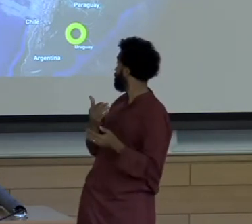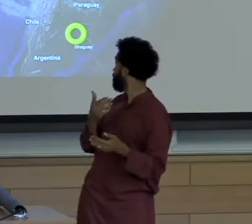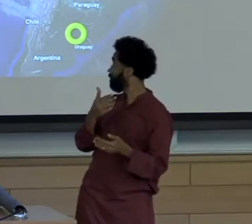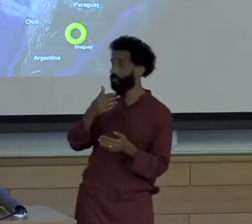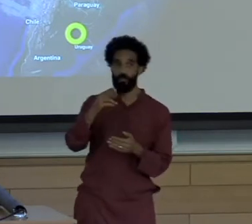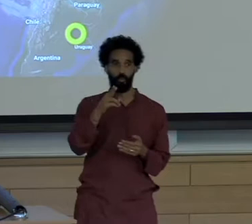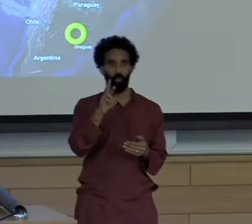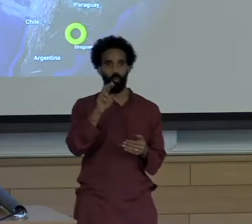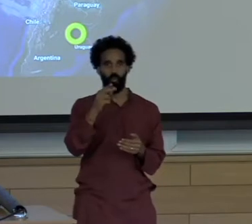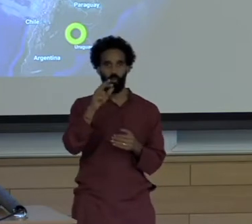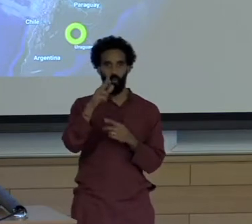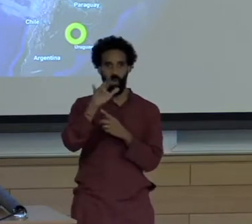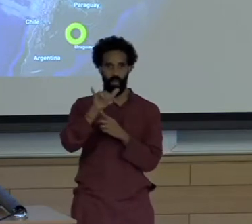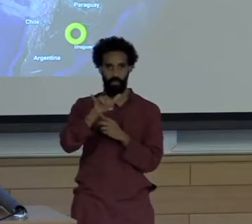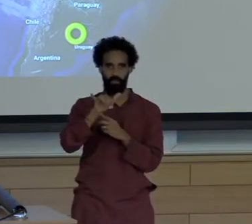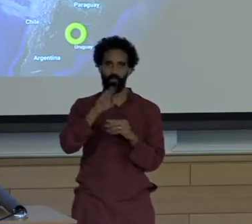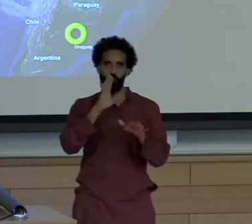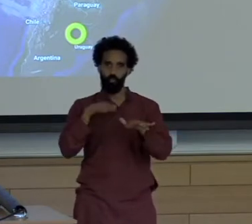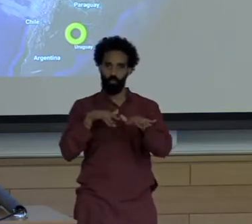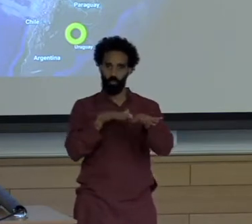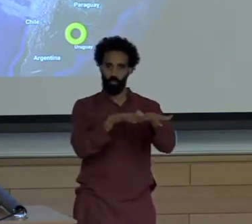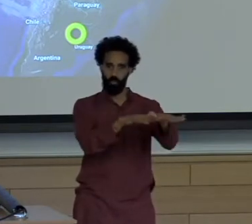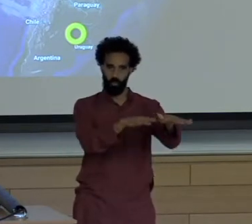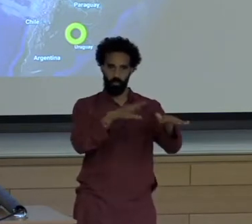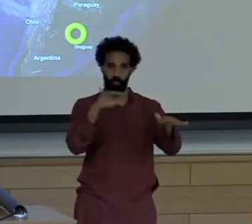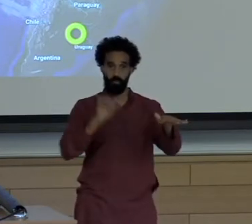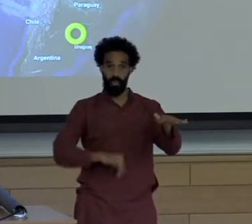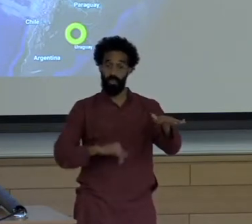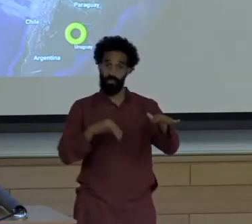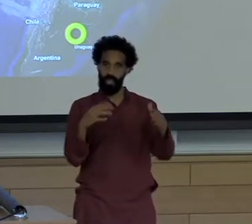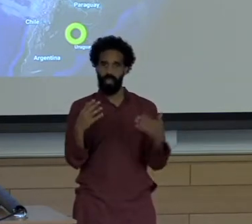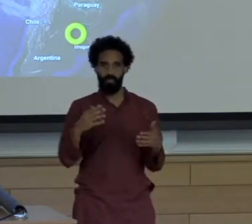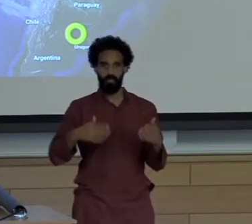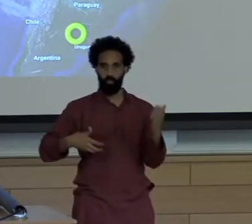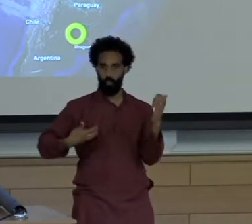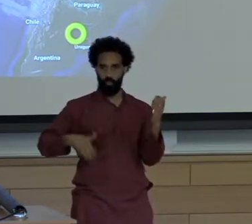Argentina and Uruguay Where infra bentos